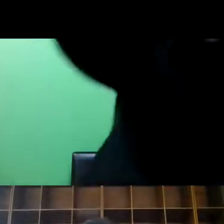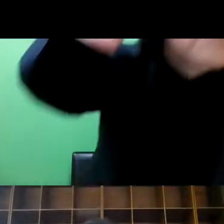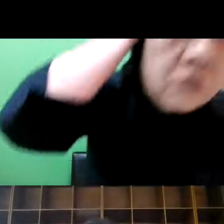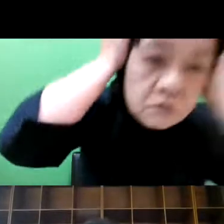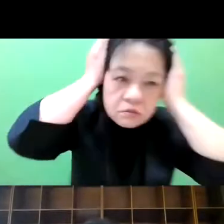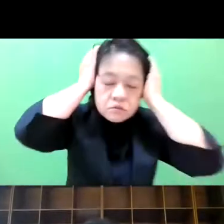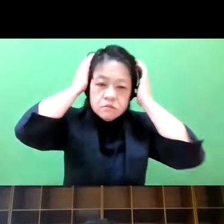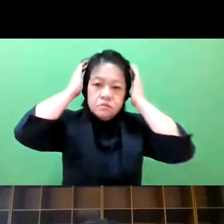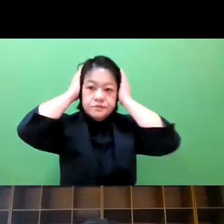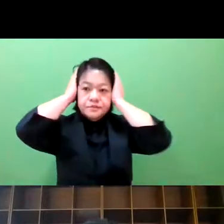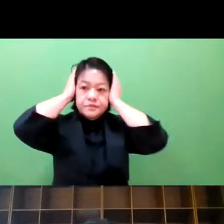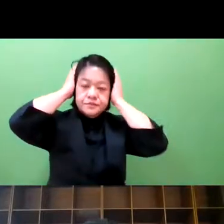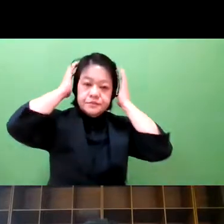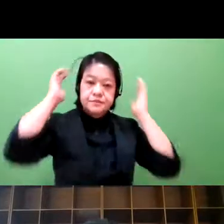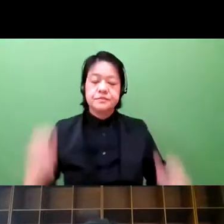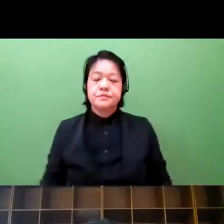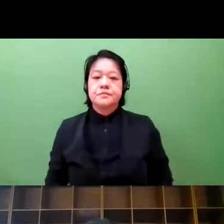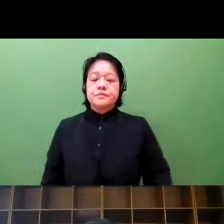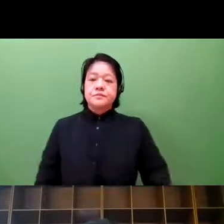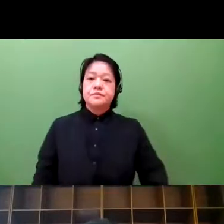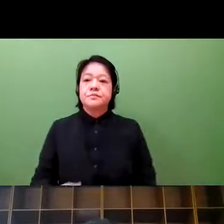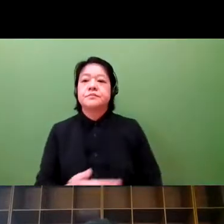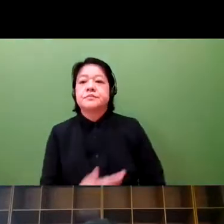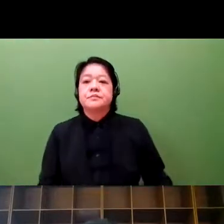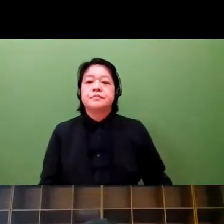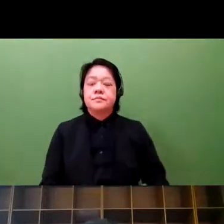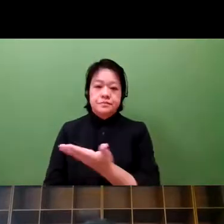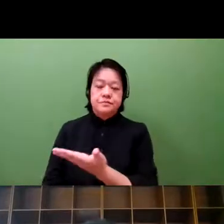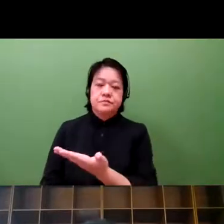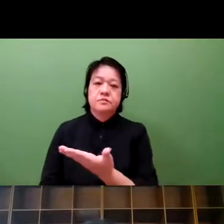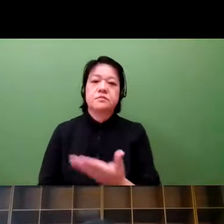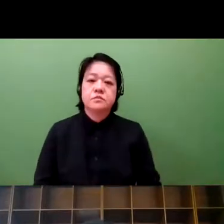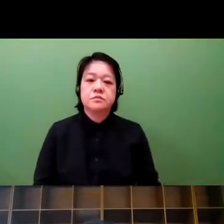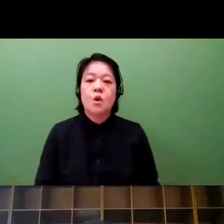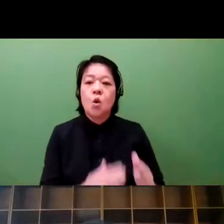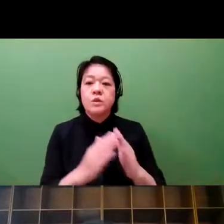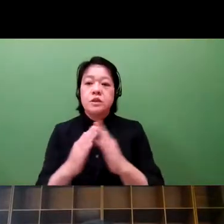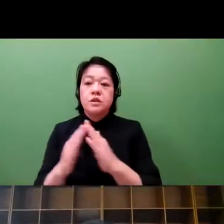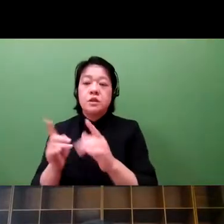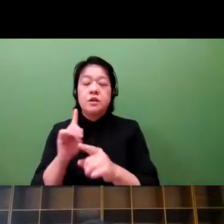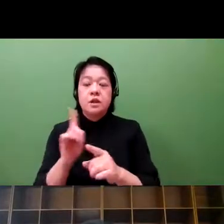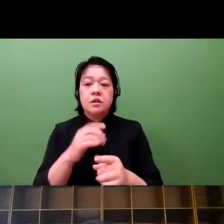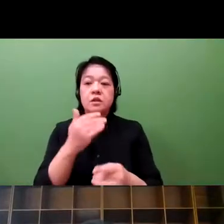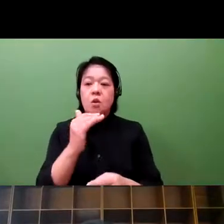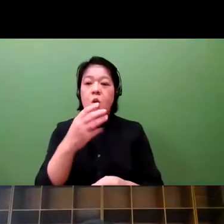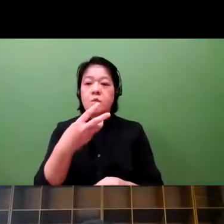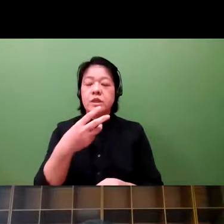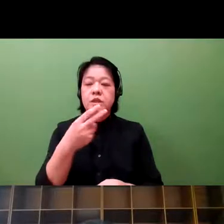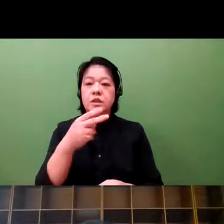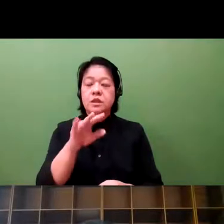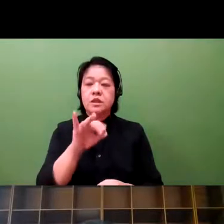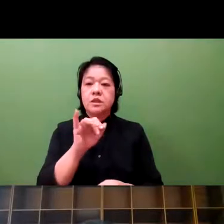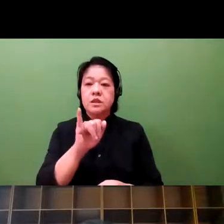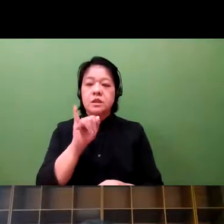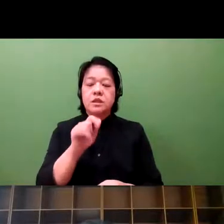So there is a major shift from the concept of bench to bedside to bedside to community. So what is community?